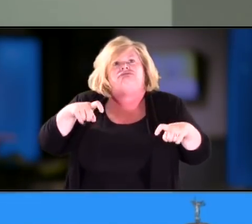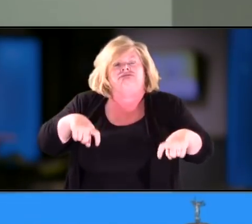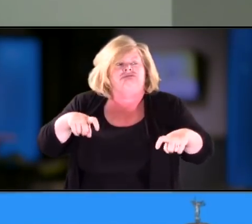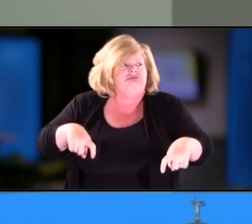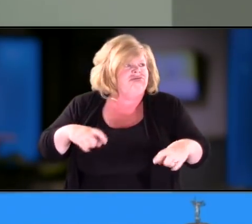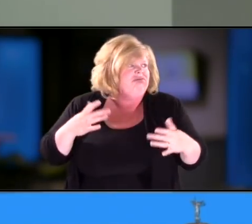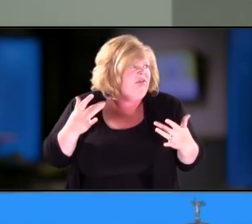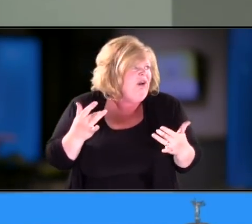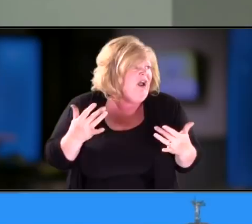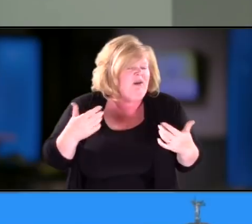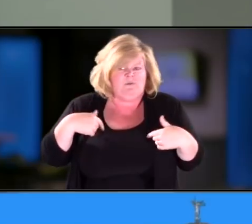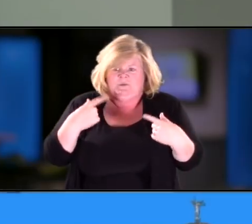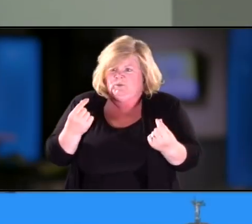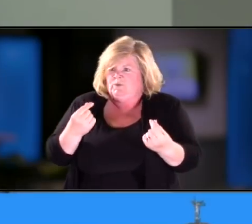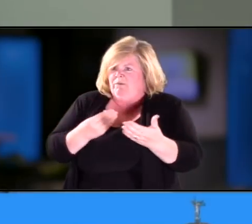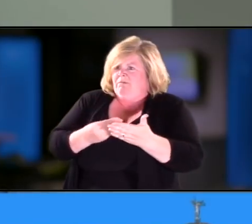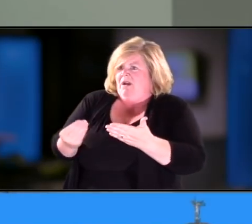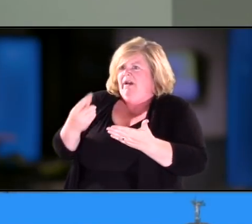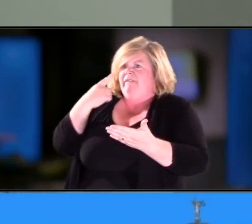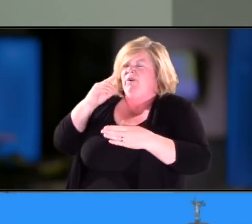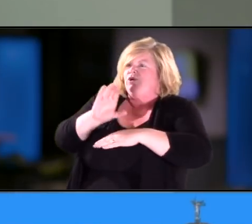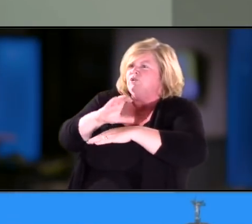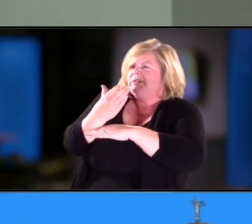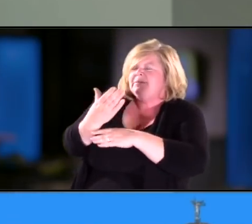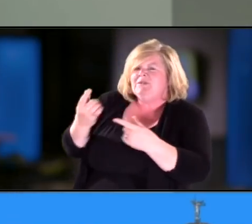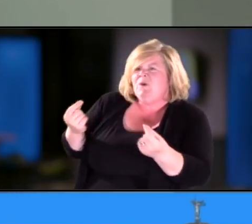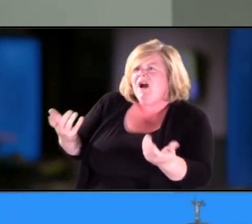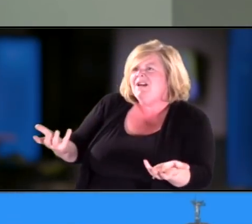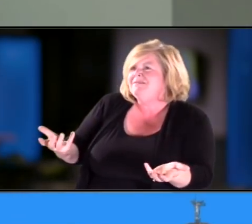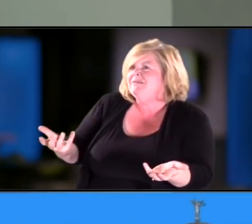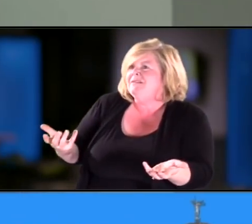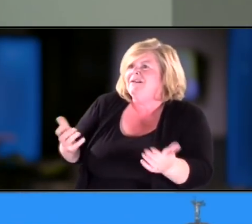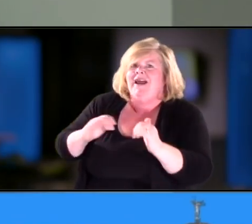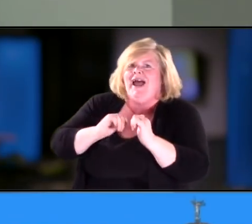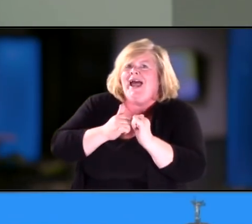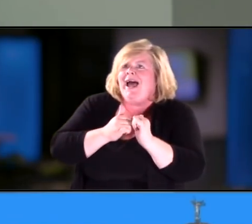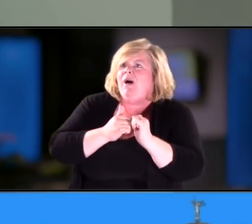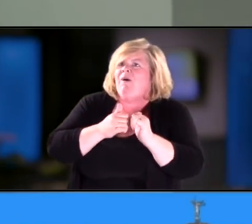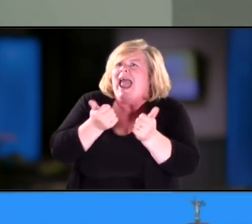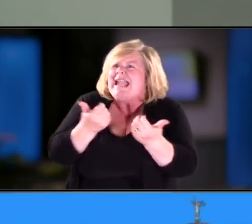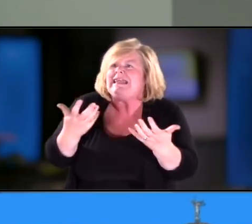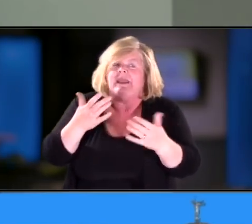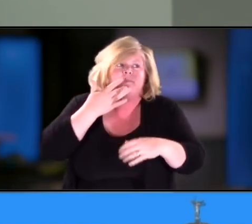because what was I going to get my daughter? What was I ever going to get my daughter for Christmas,